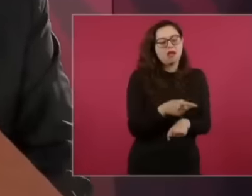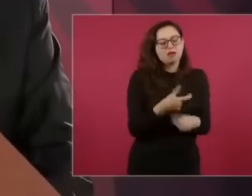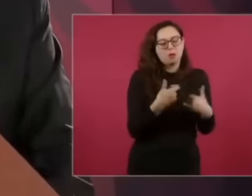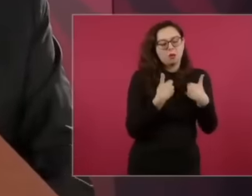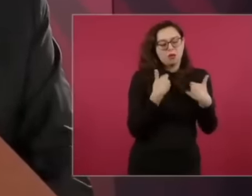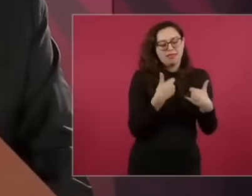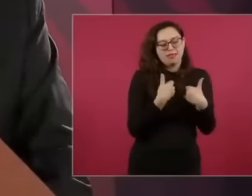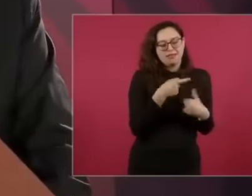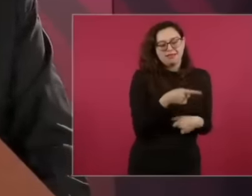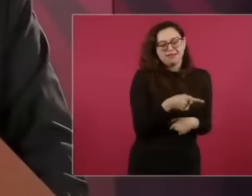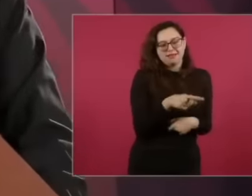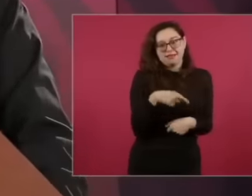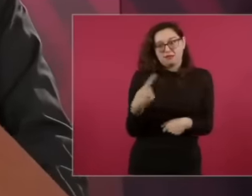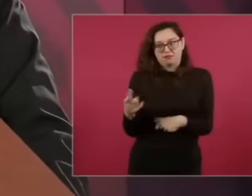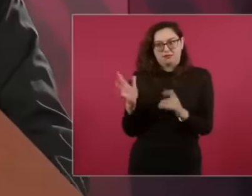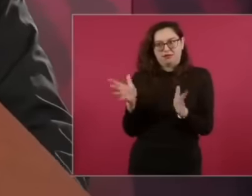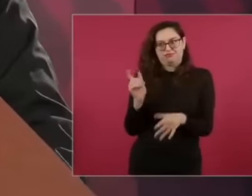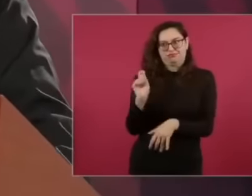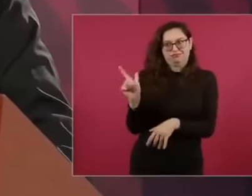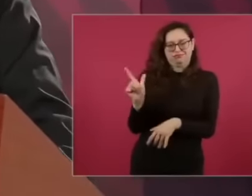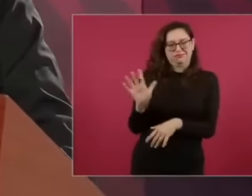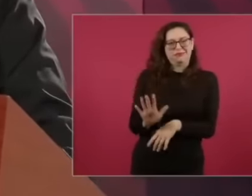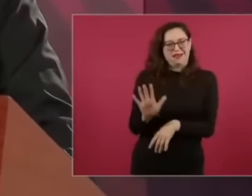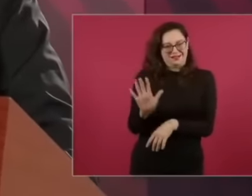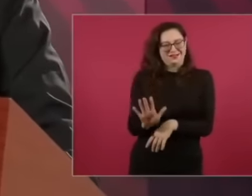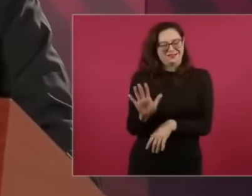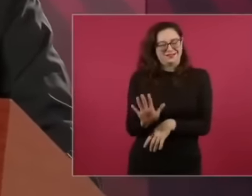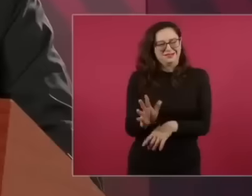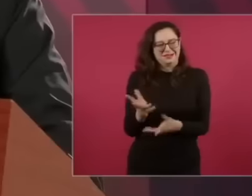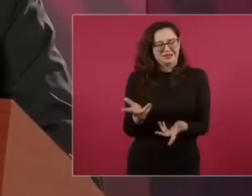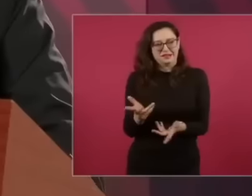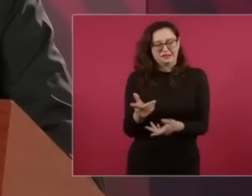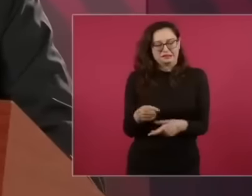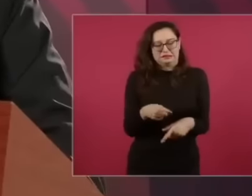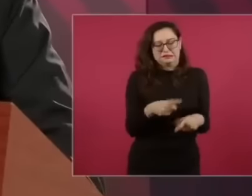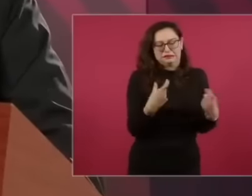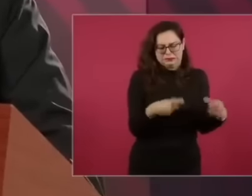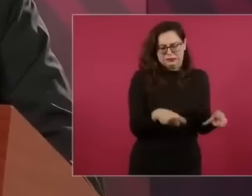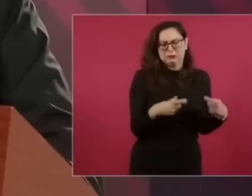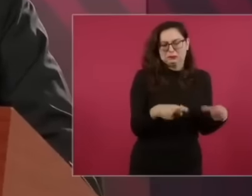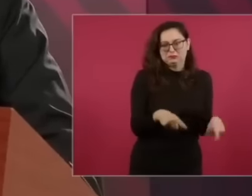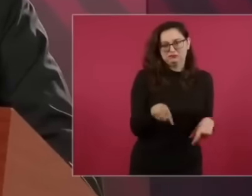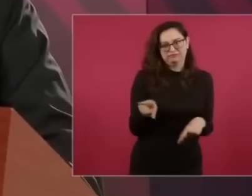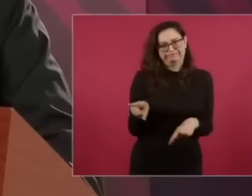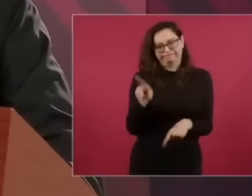tends to